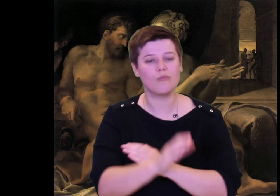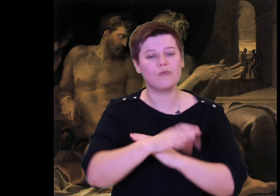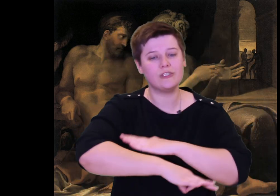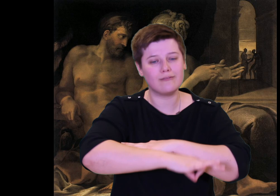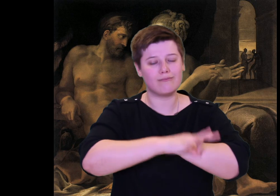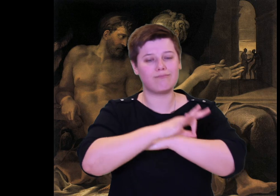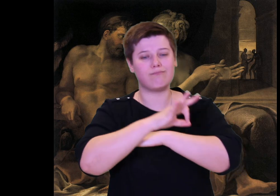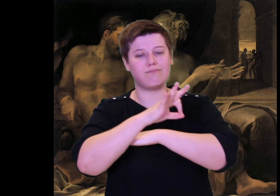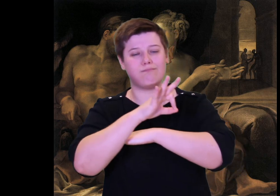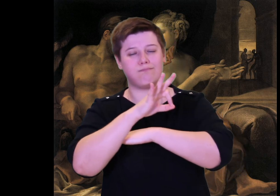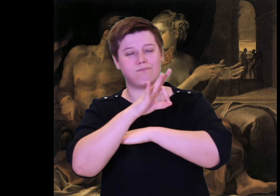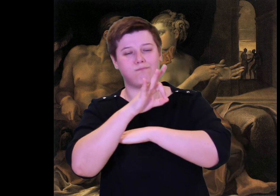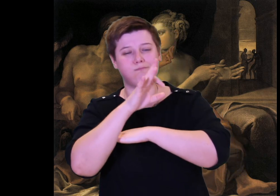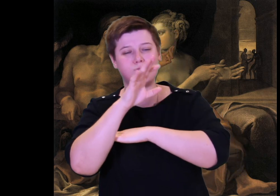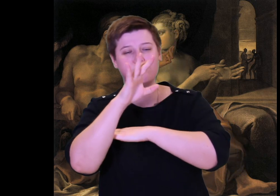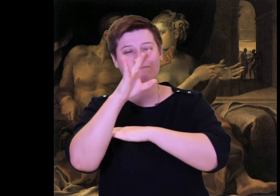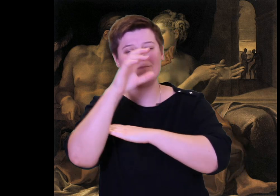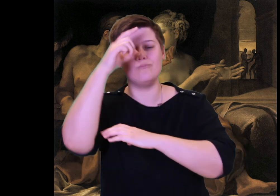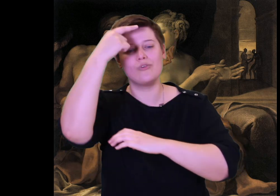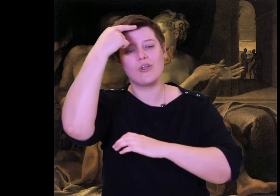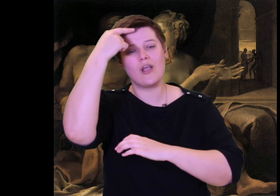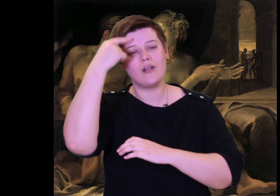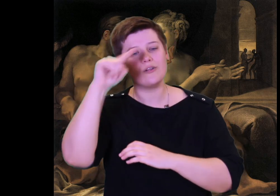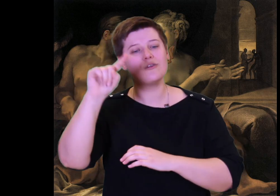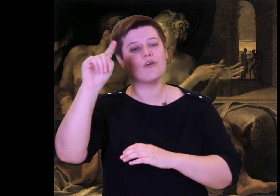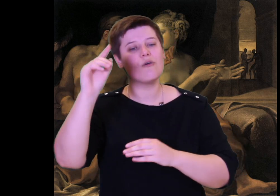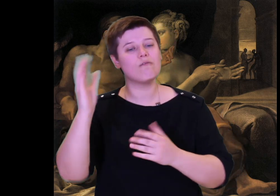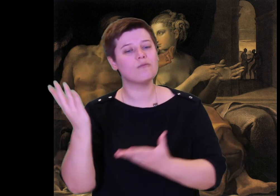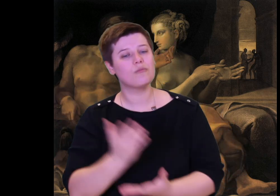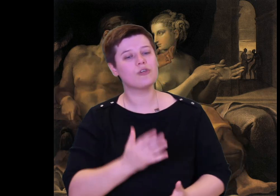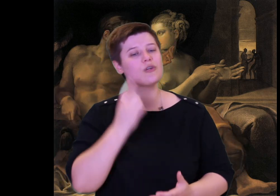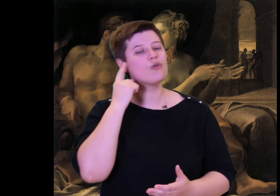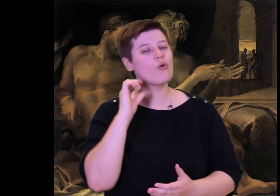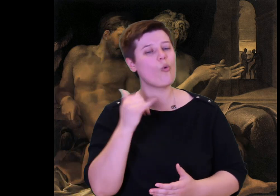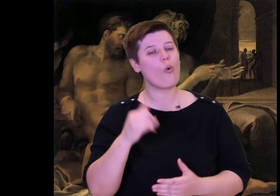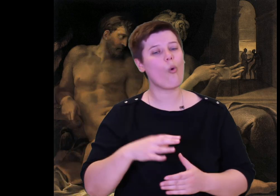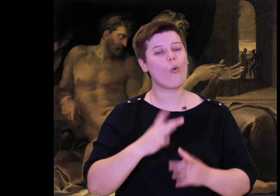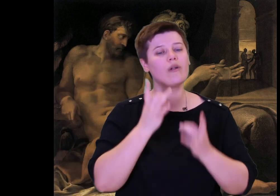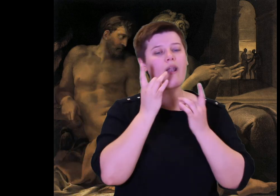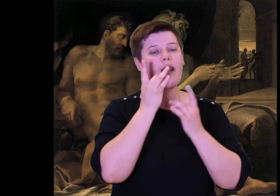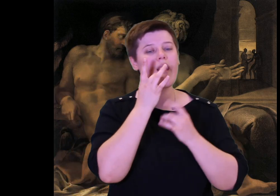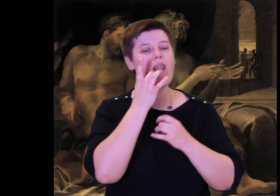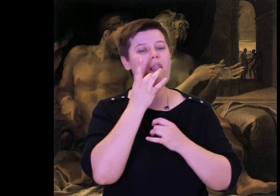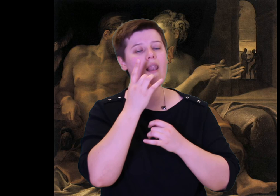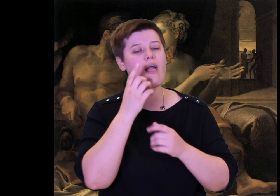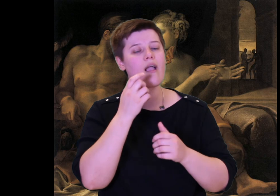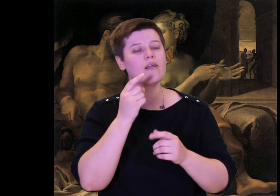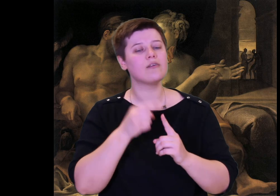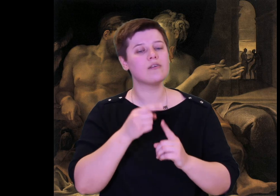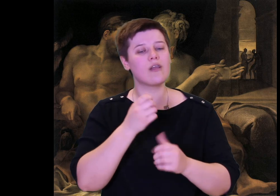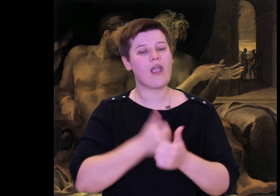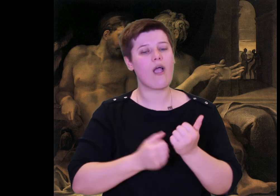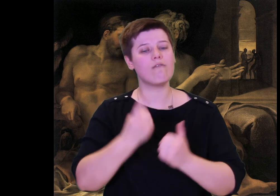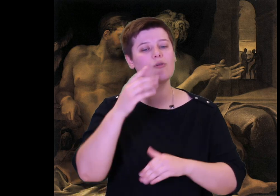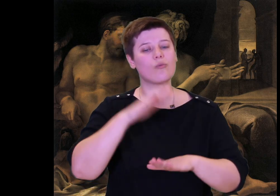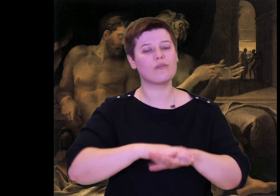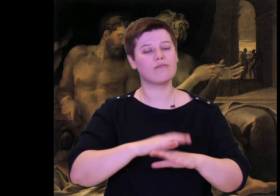Dawn from Ocean's streams to bring the golden light to those on earth.